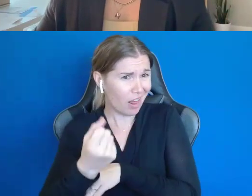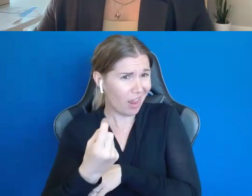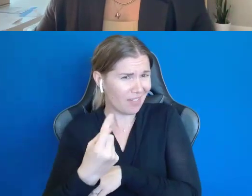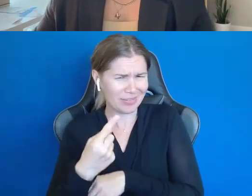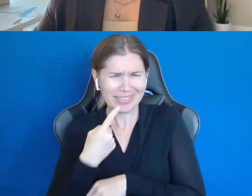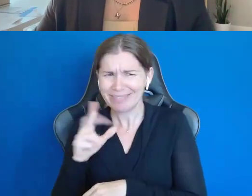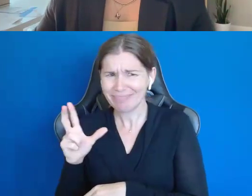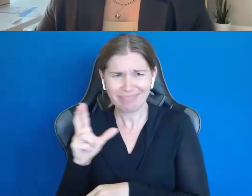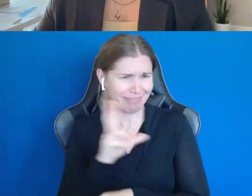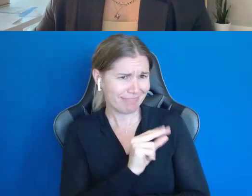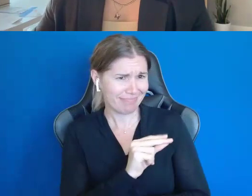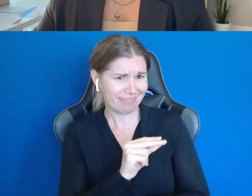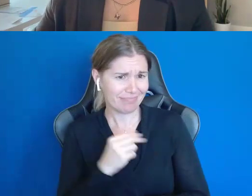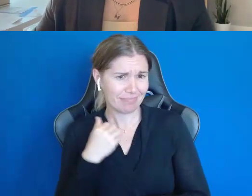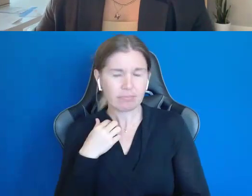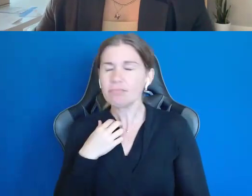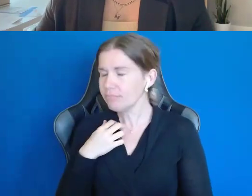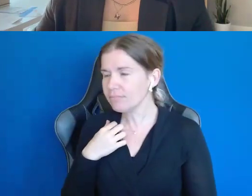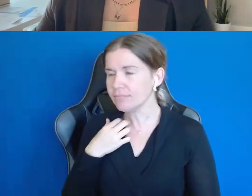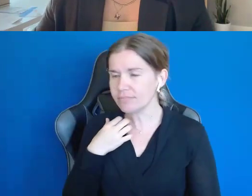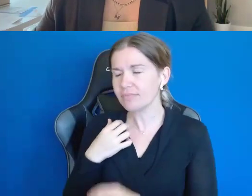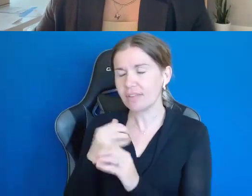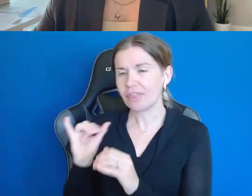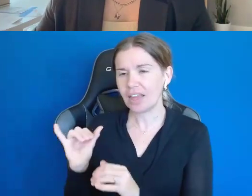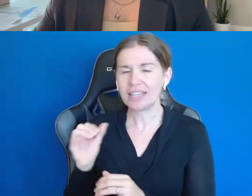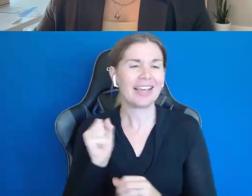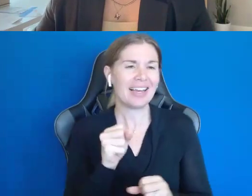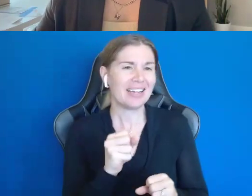no, that's not going to work. >> MICHAEL COYNE: Yeah, that was, um... Anyway, so it just didn't work,